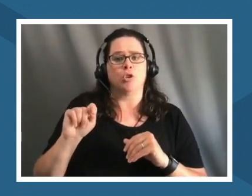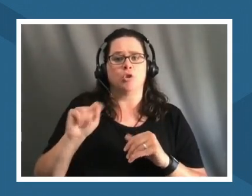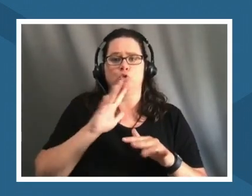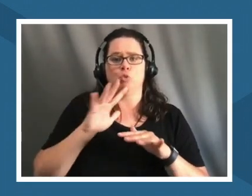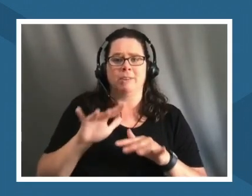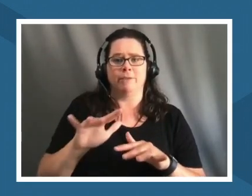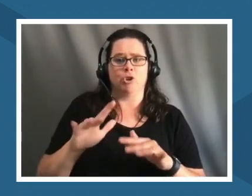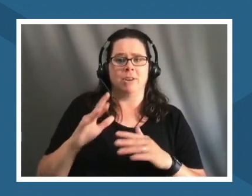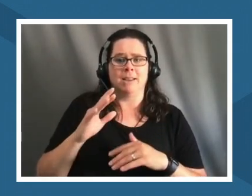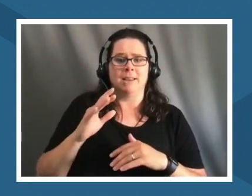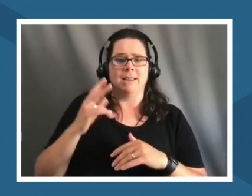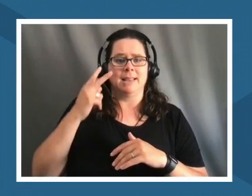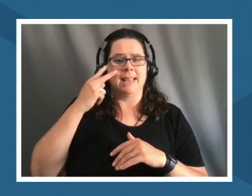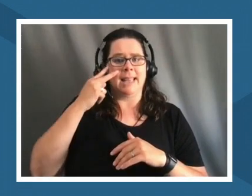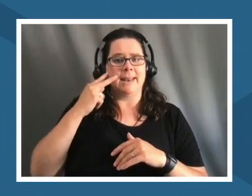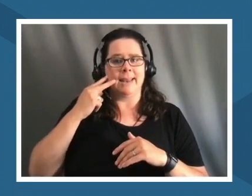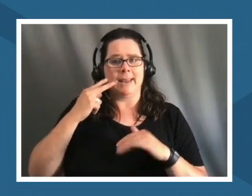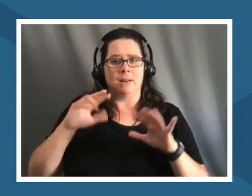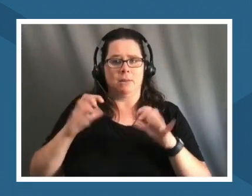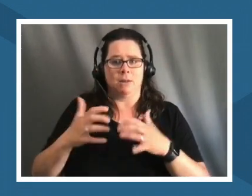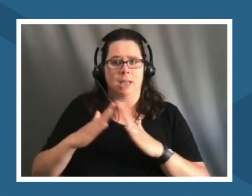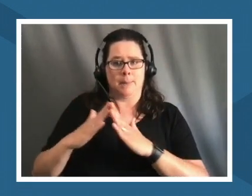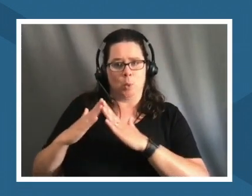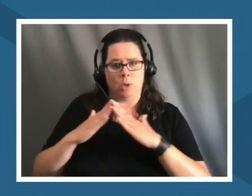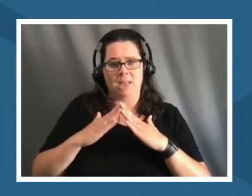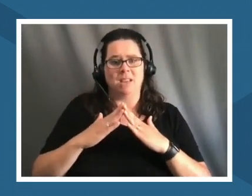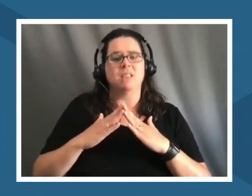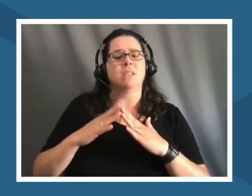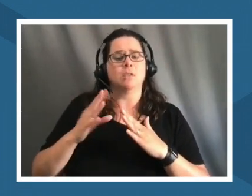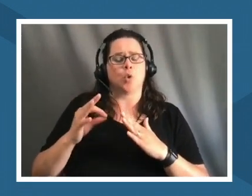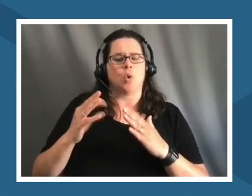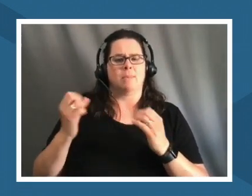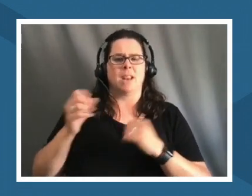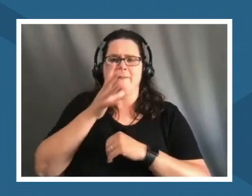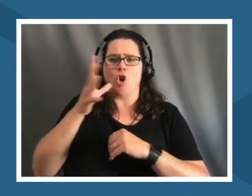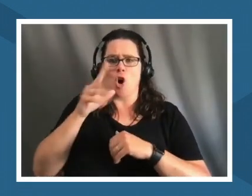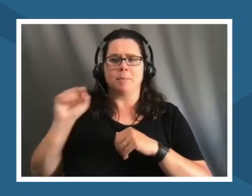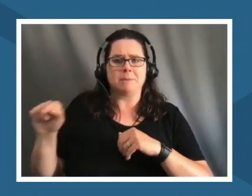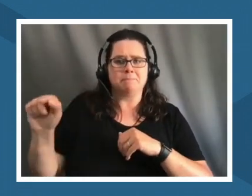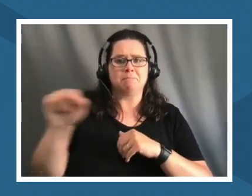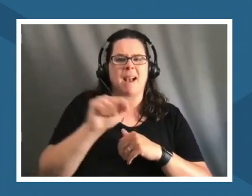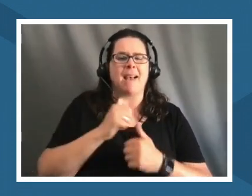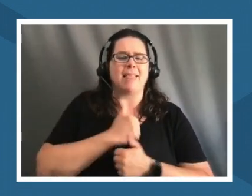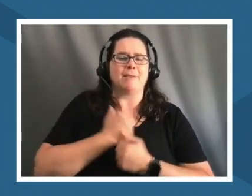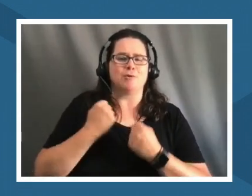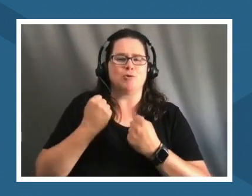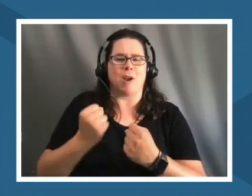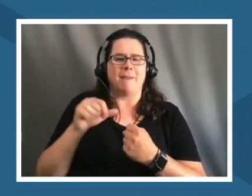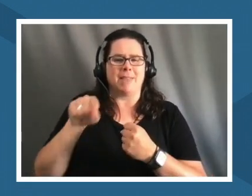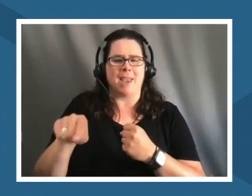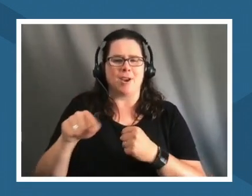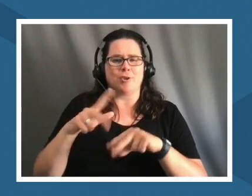and so there's farms all around and i love uh driving into sullivan because it